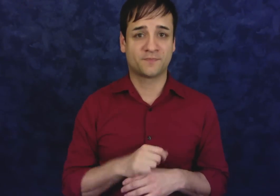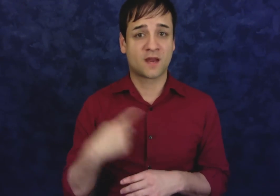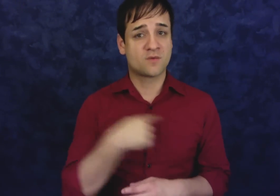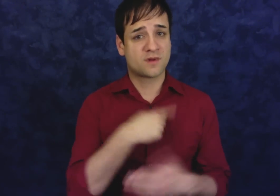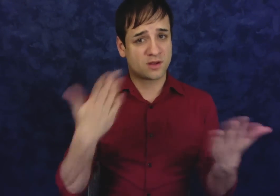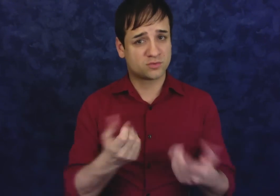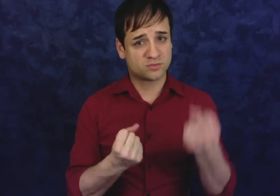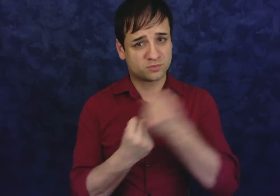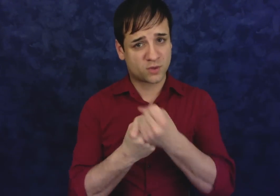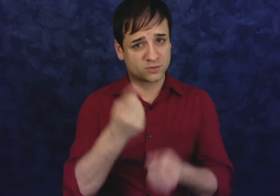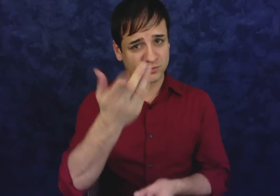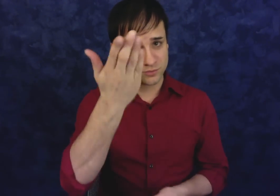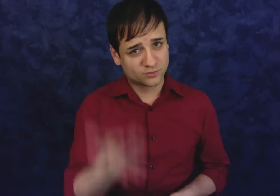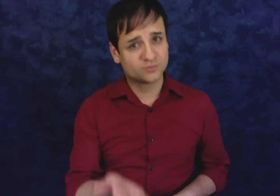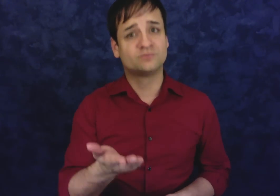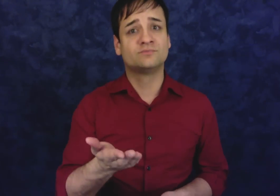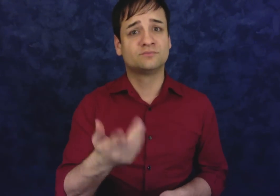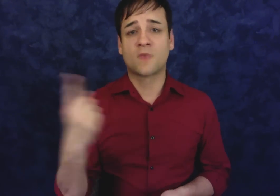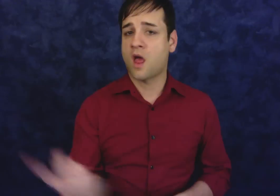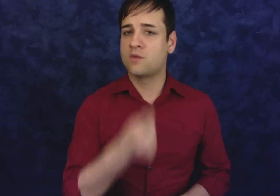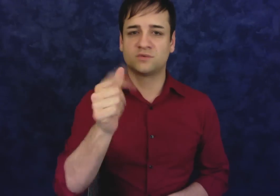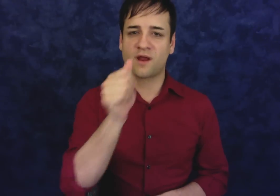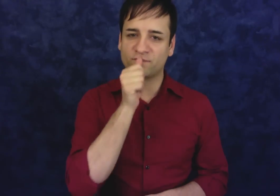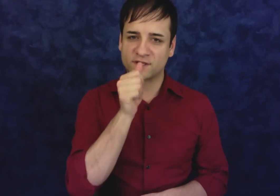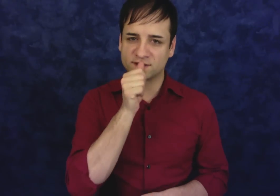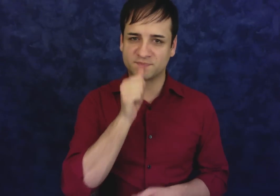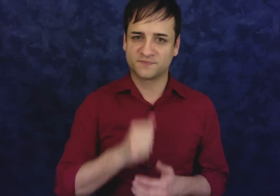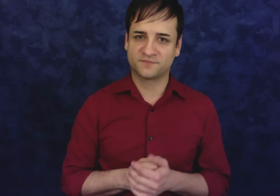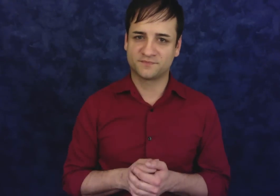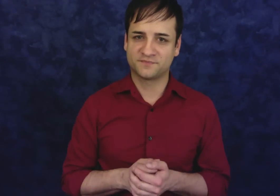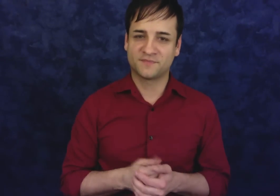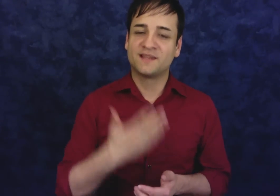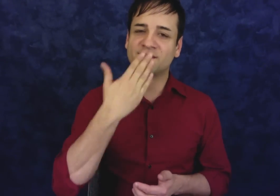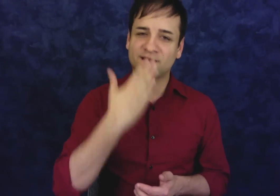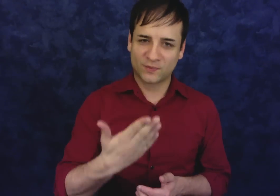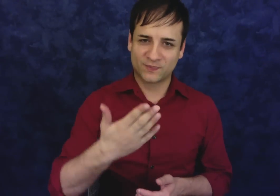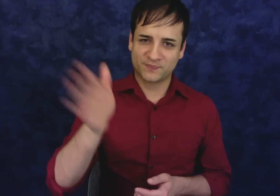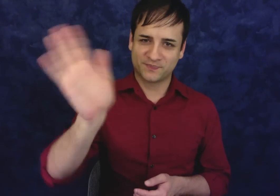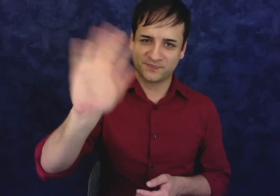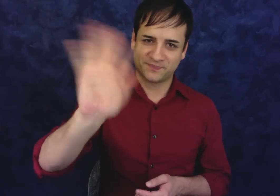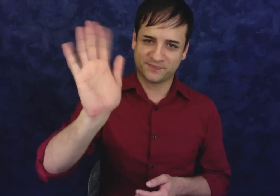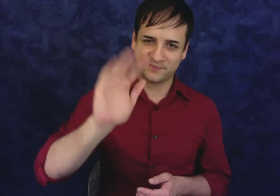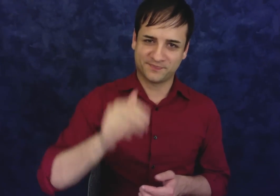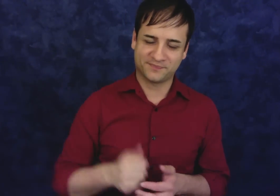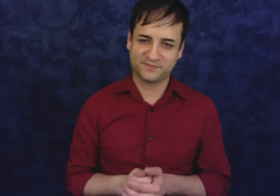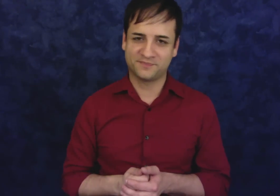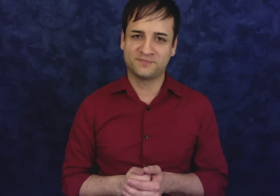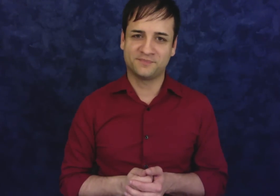We are here to support you! Our services are always confidential. Thank you! Goodbye!